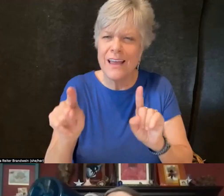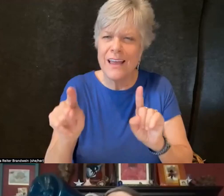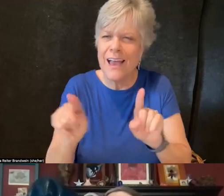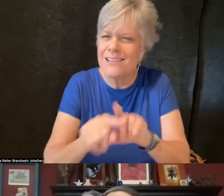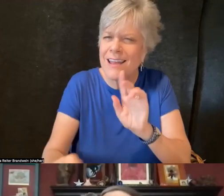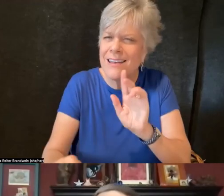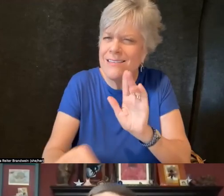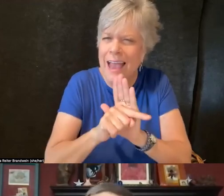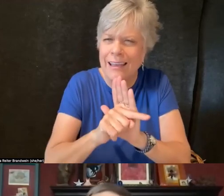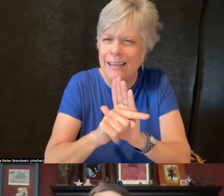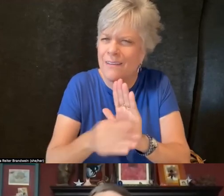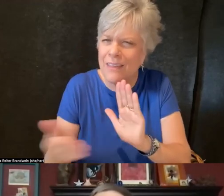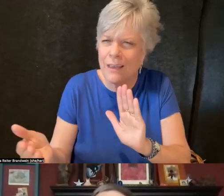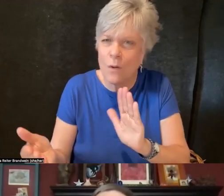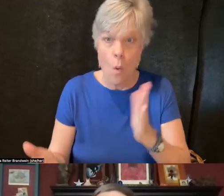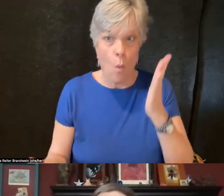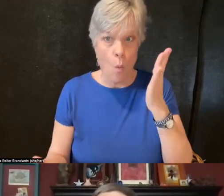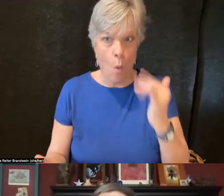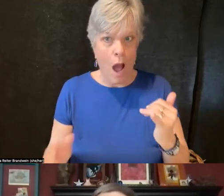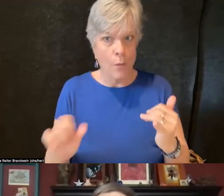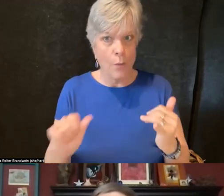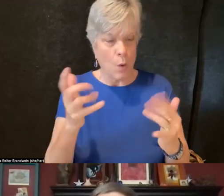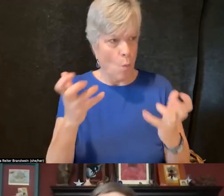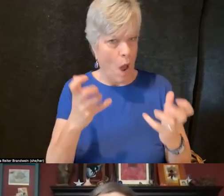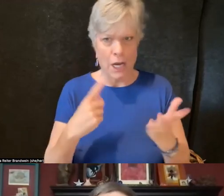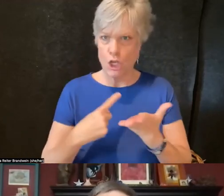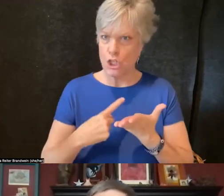Why would anybody want to even talk about disability?